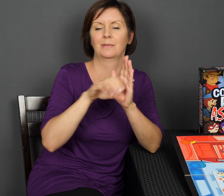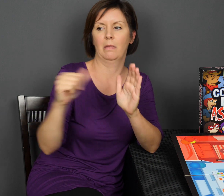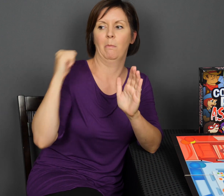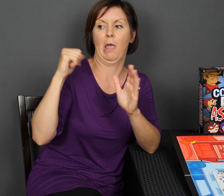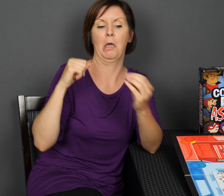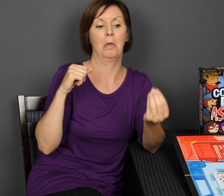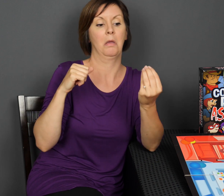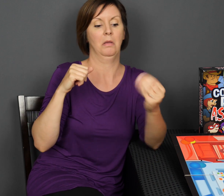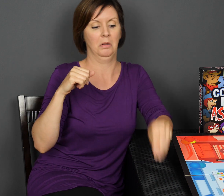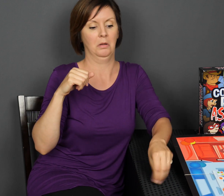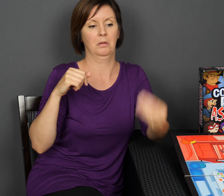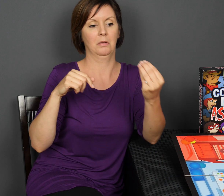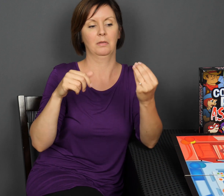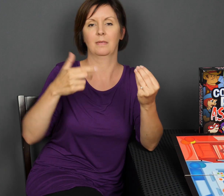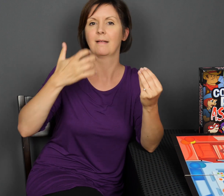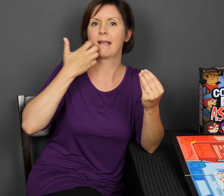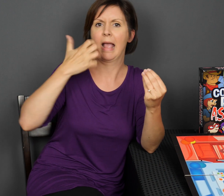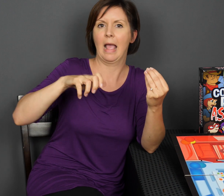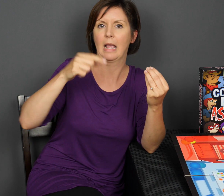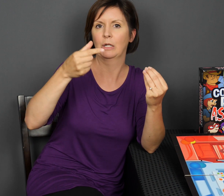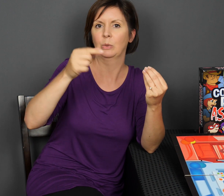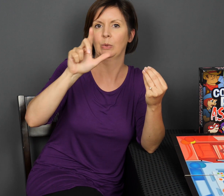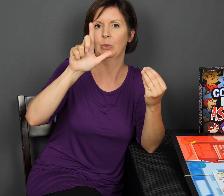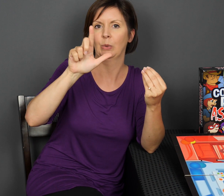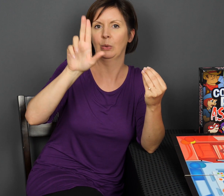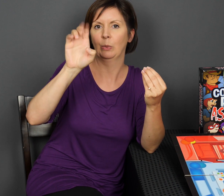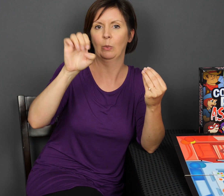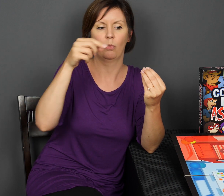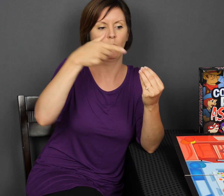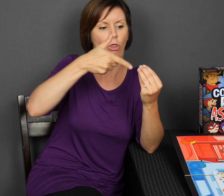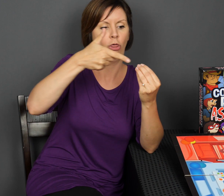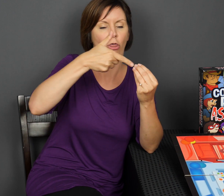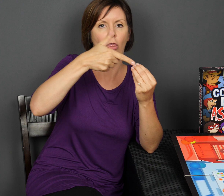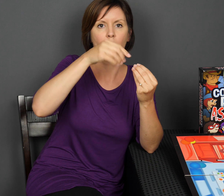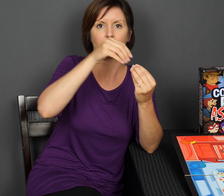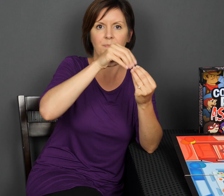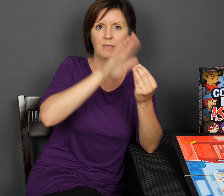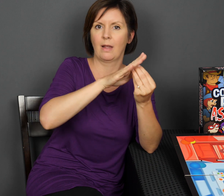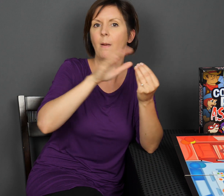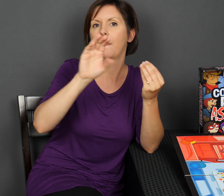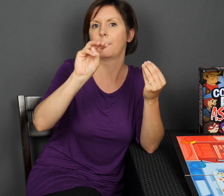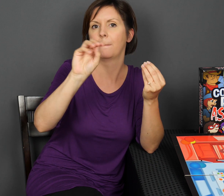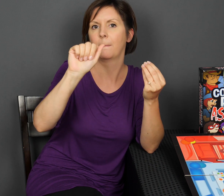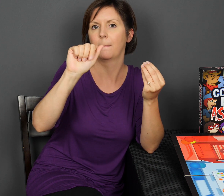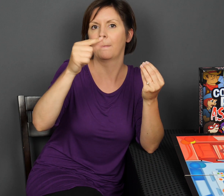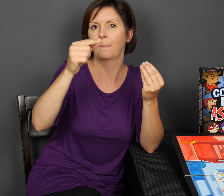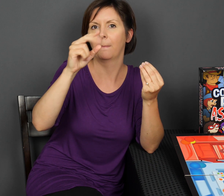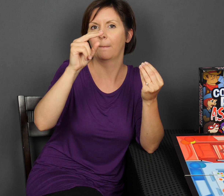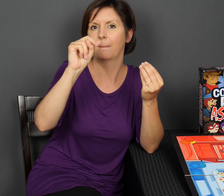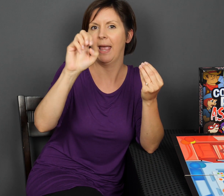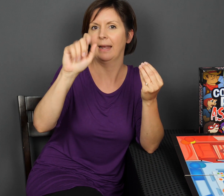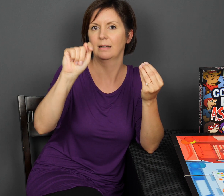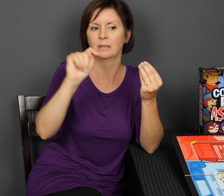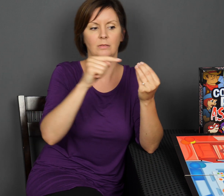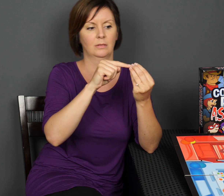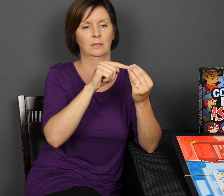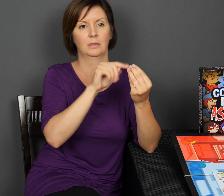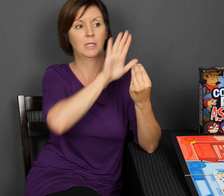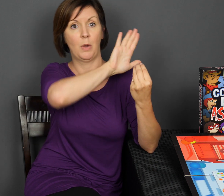characters in the game, and use the back of them to hot glue magnets on the back.